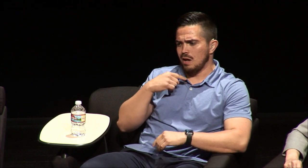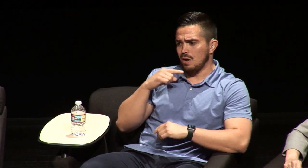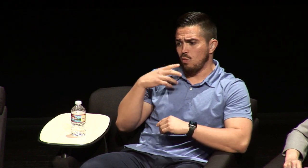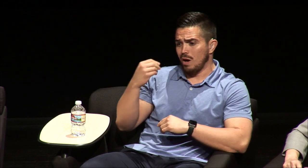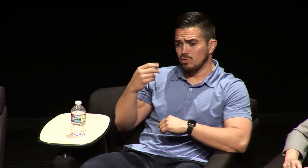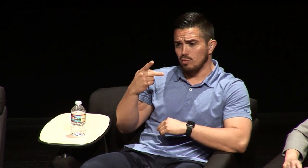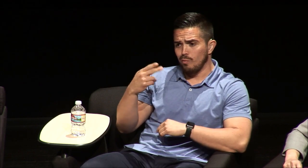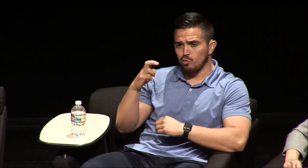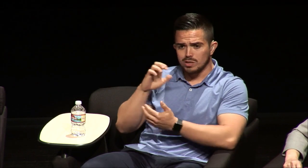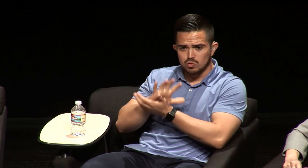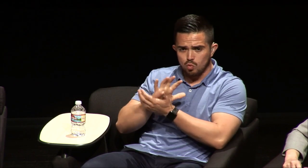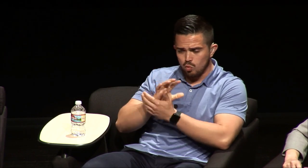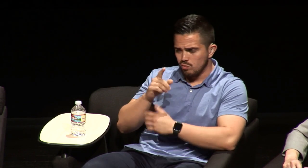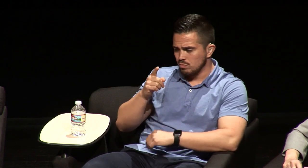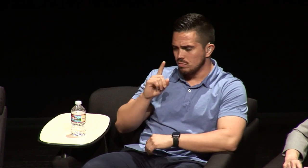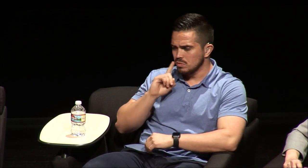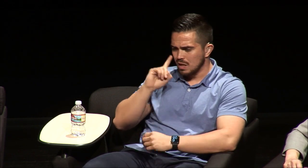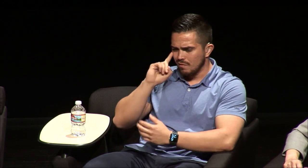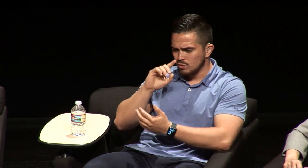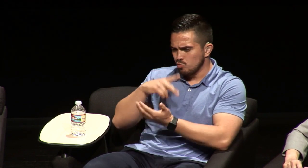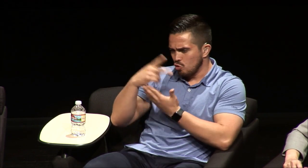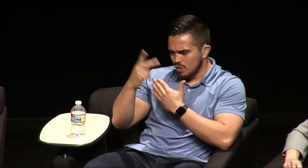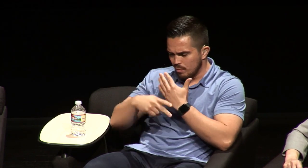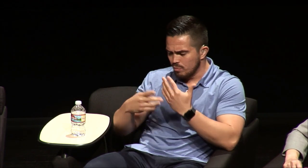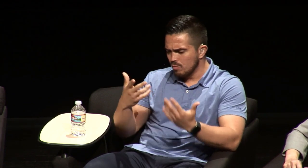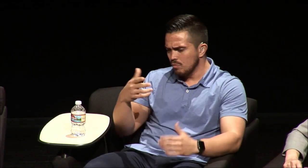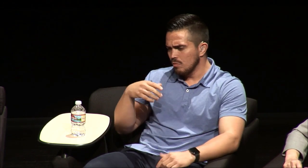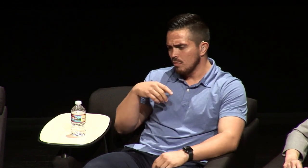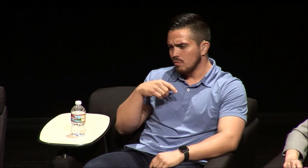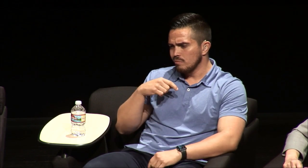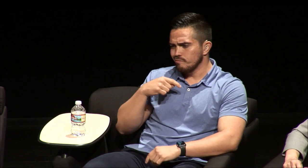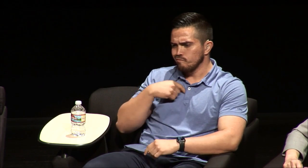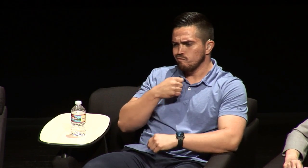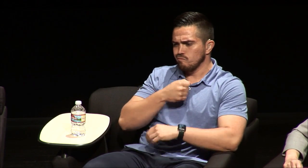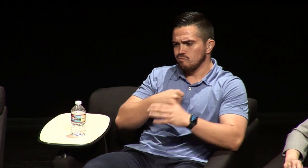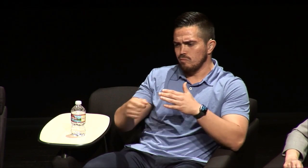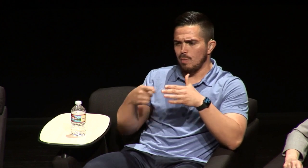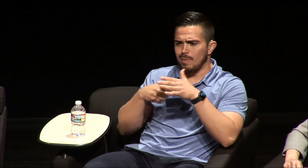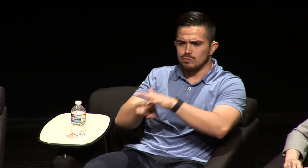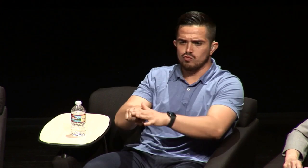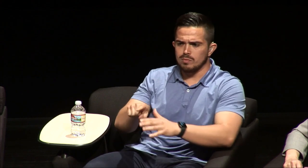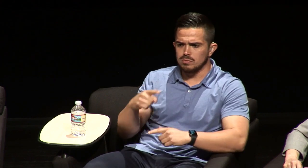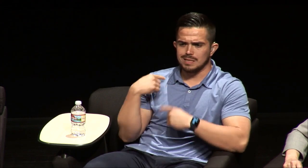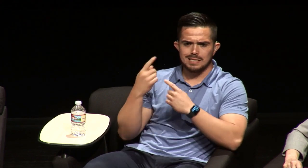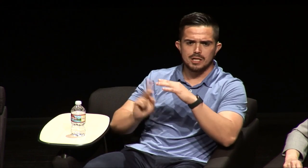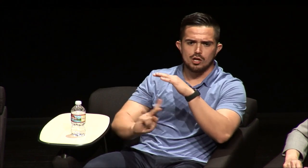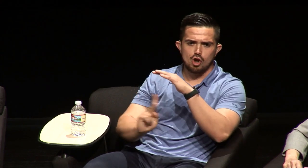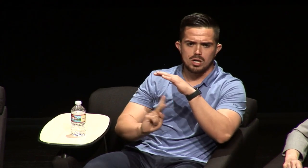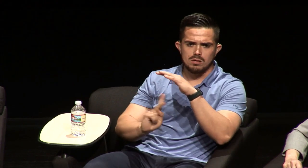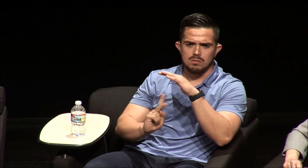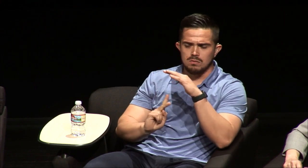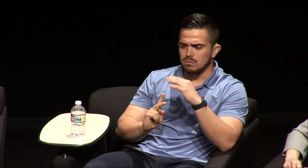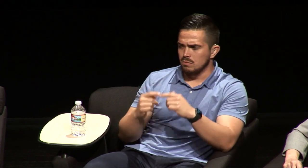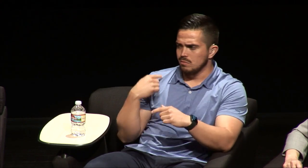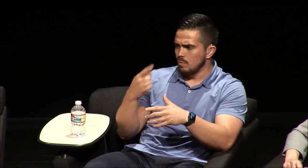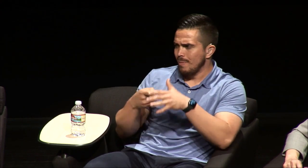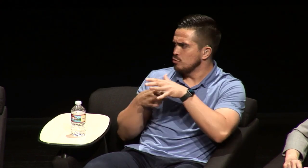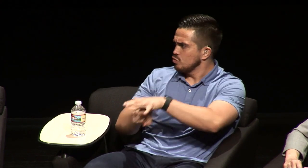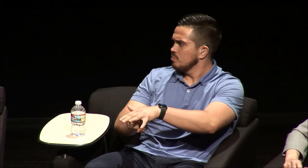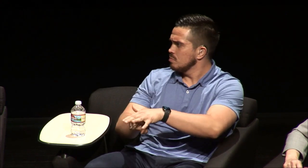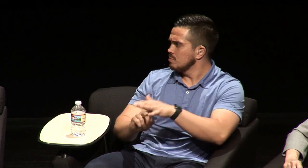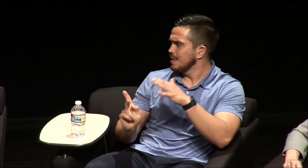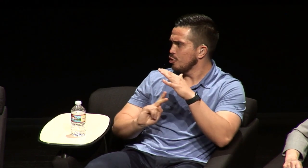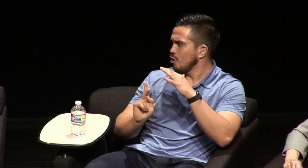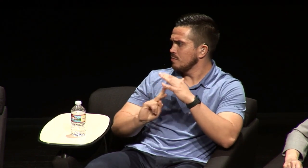that way when I was in preschool I was in a deaf program and then they put me